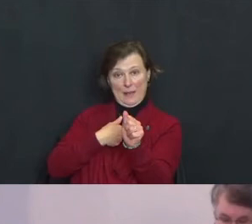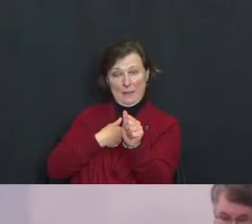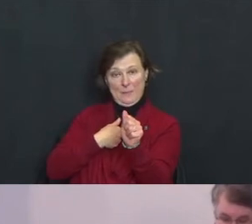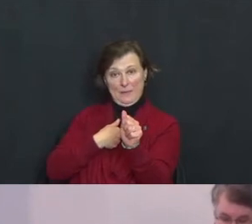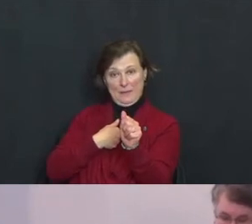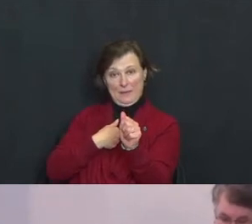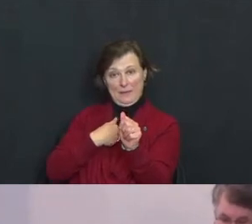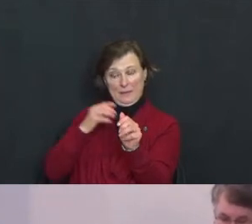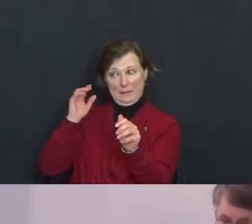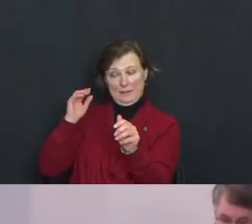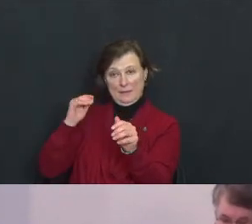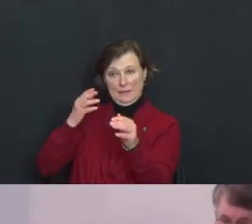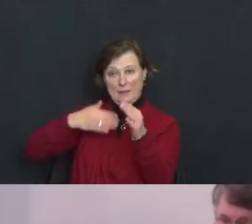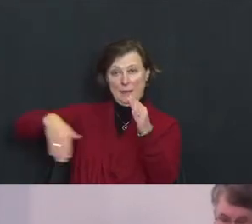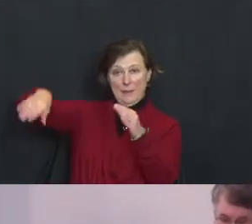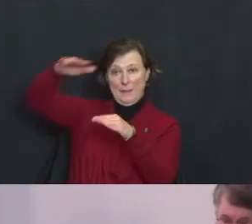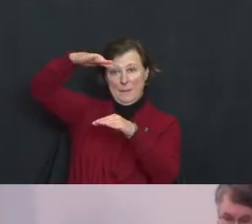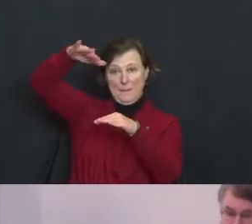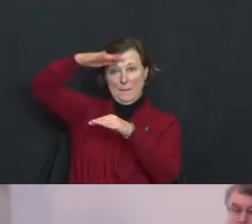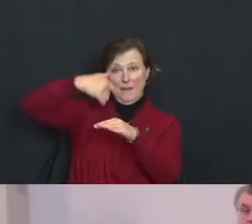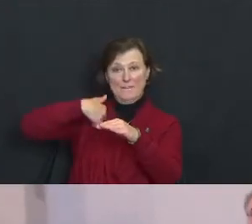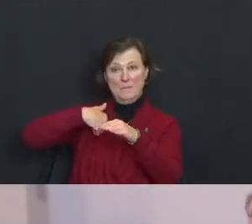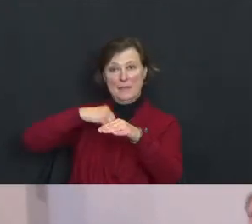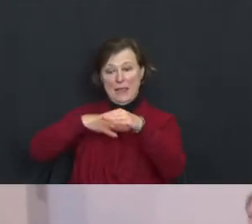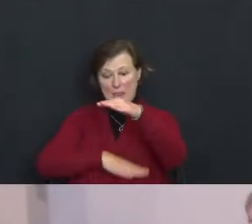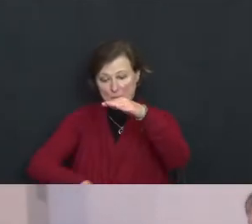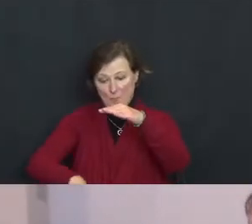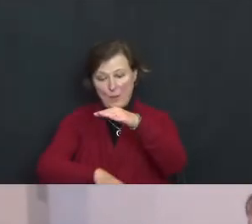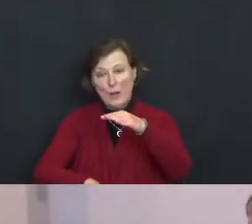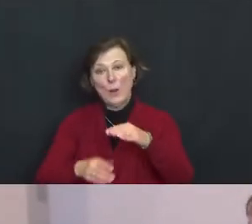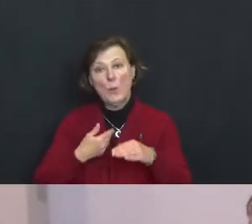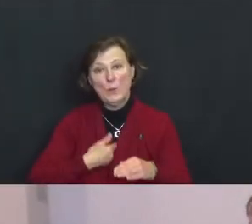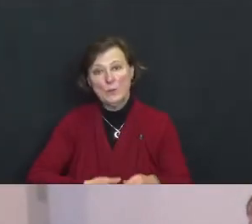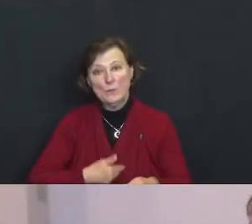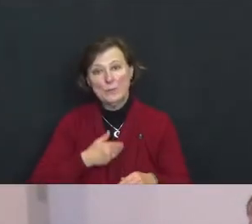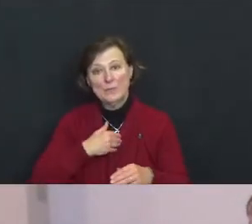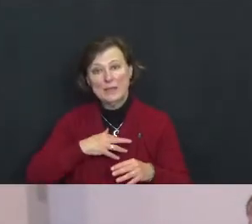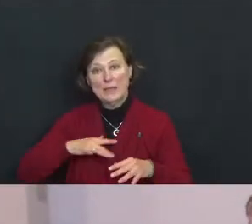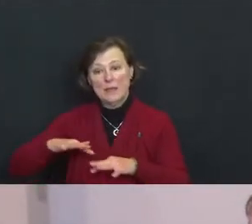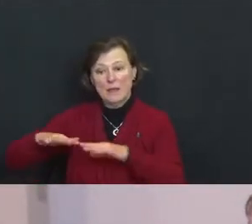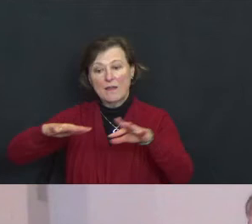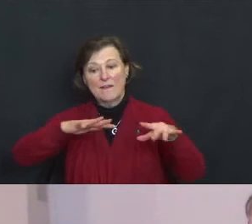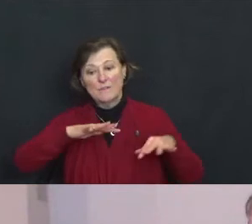“Above me and below me hovers the beautiful.